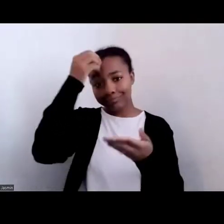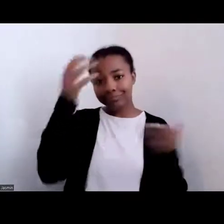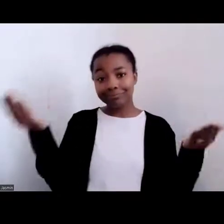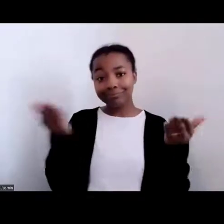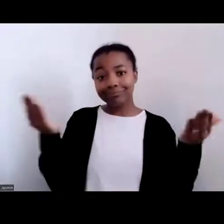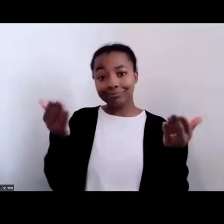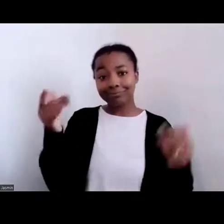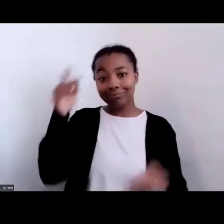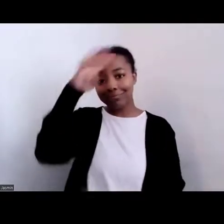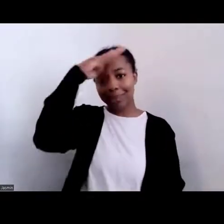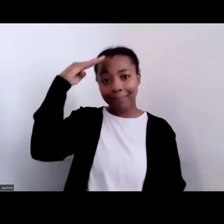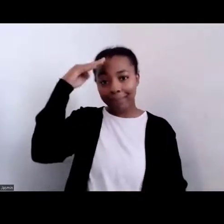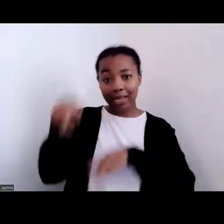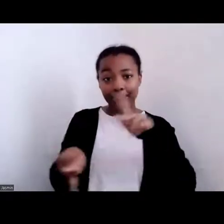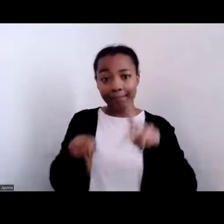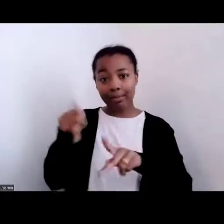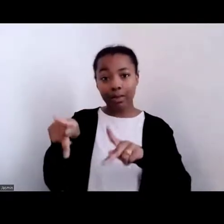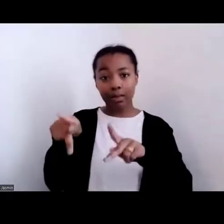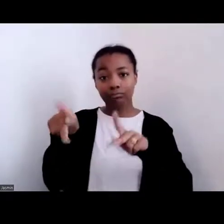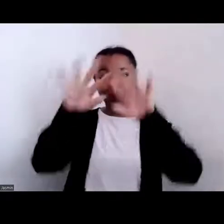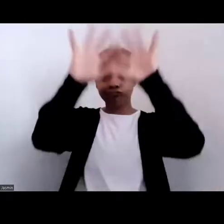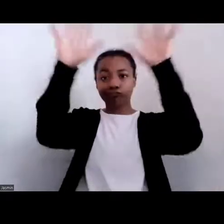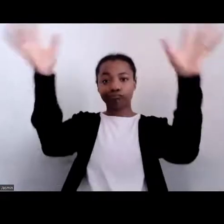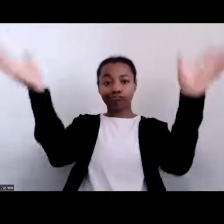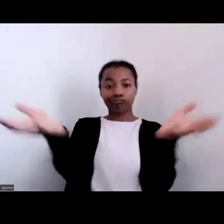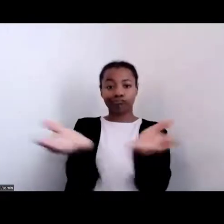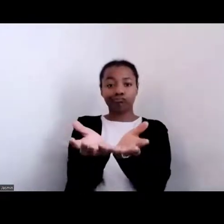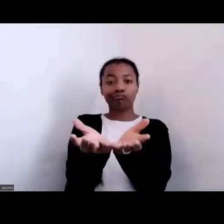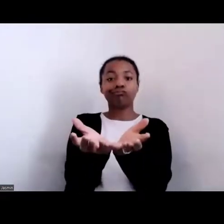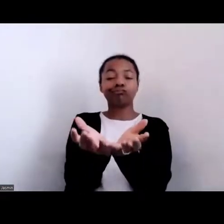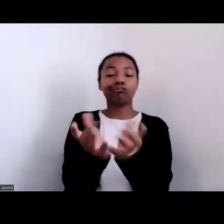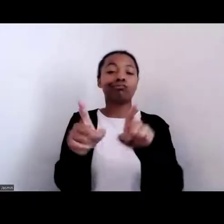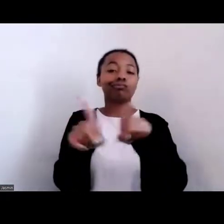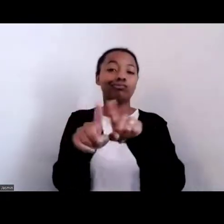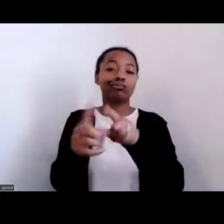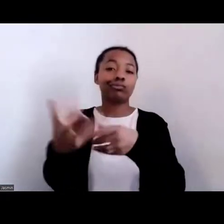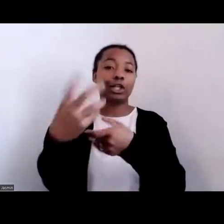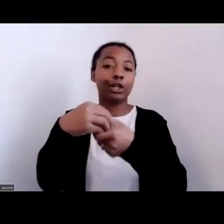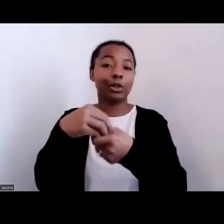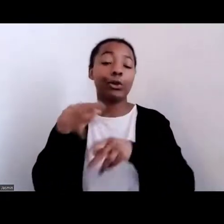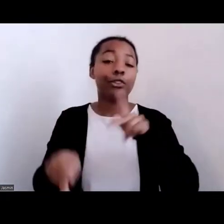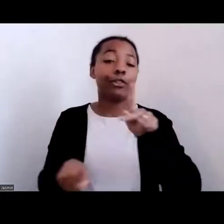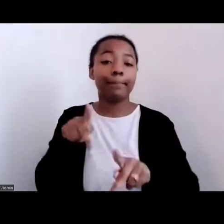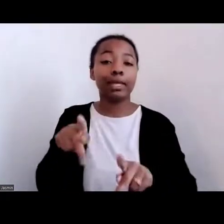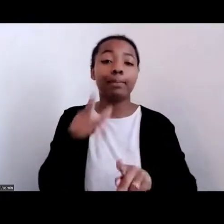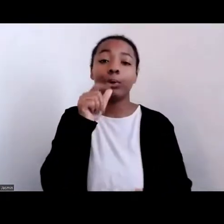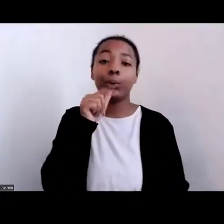we're also talking about folks who have migrated to this country voluntarily.